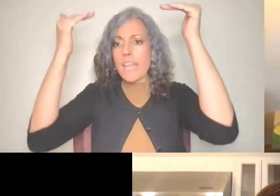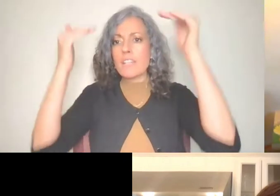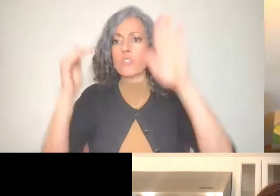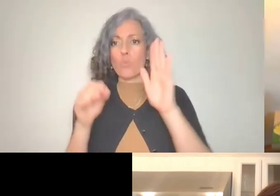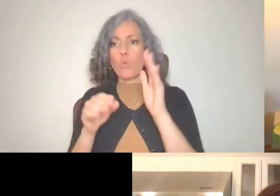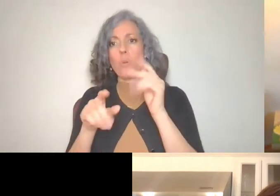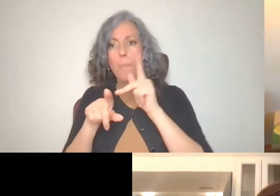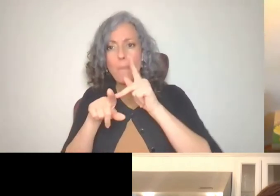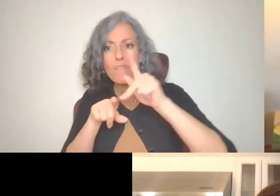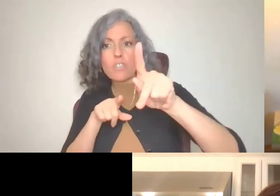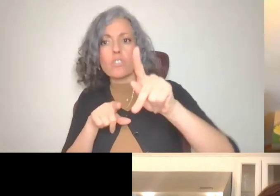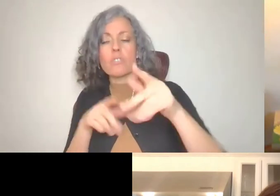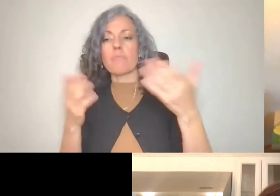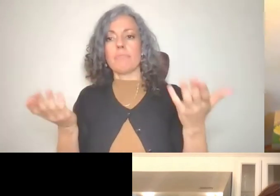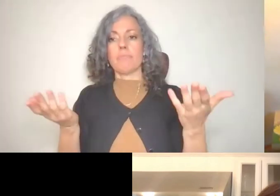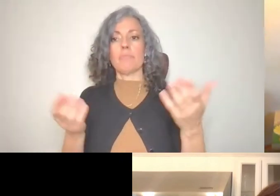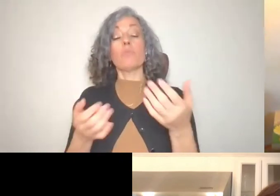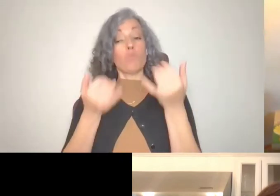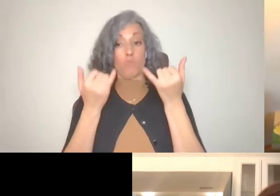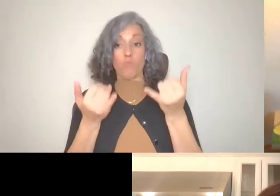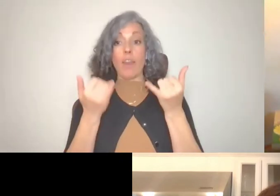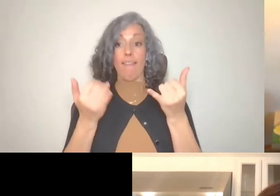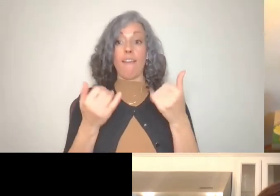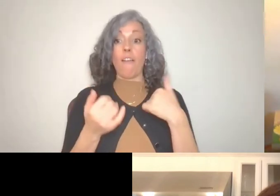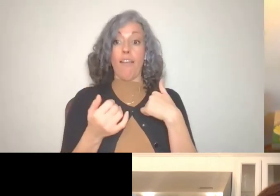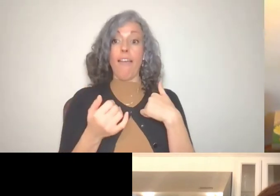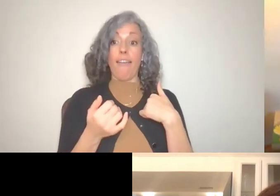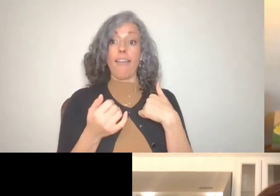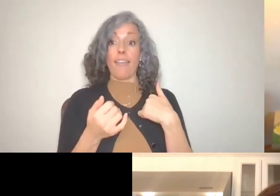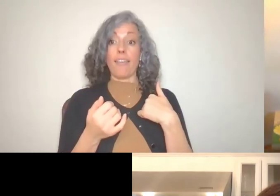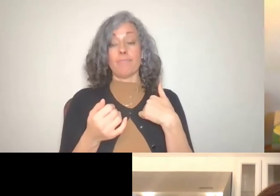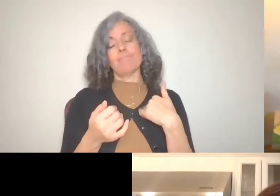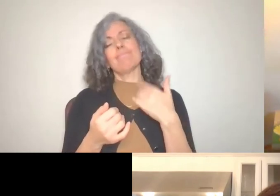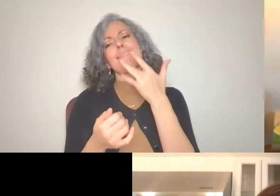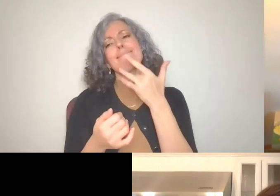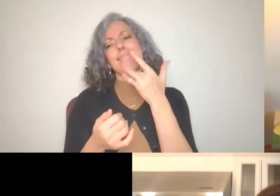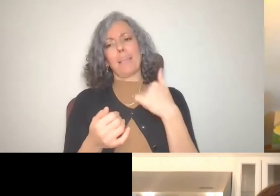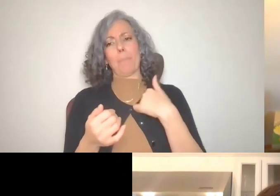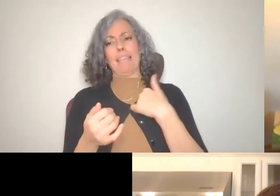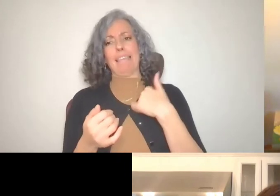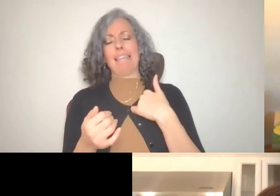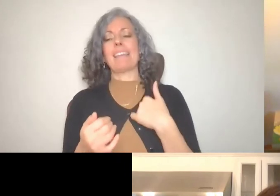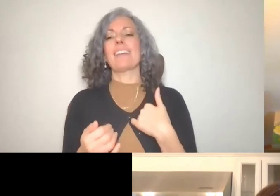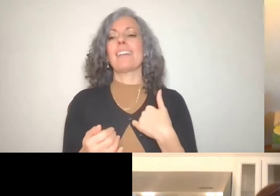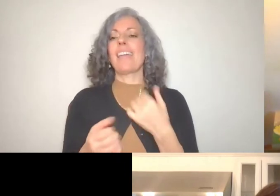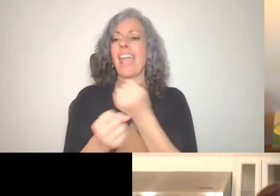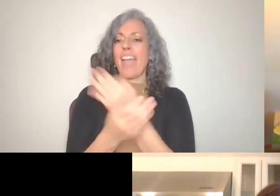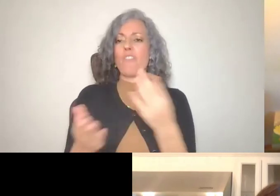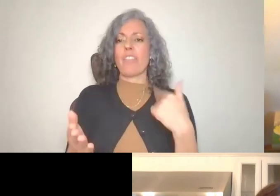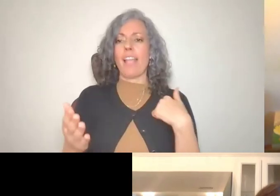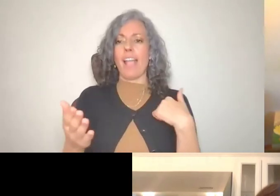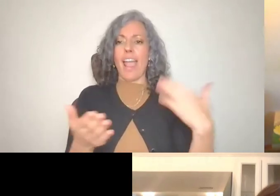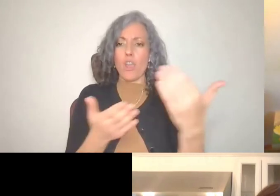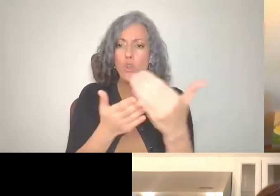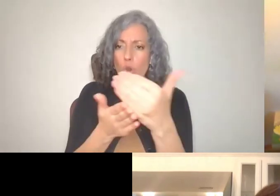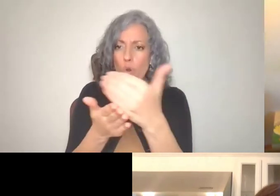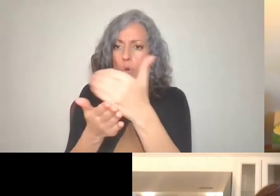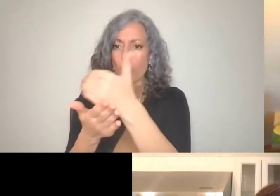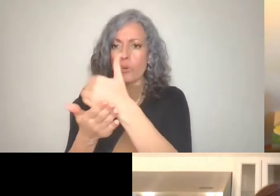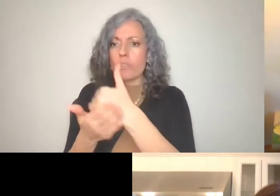So right now, I've been very fortunate in that everything I've learned, I've put into